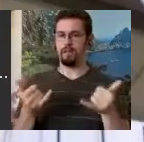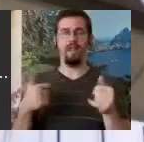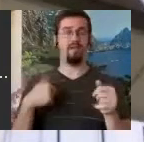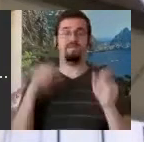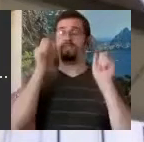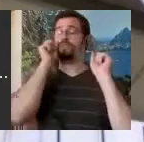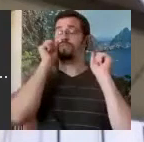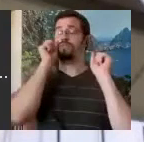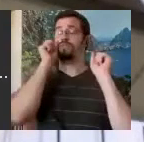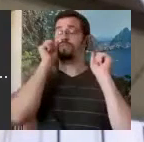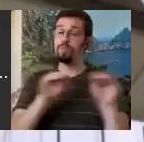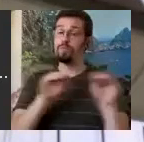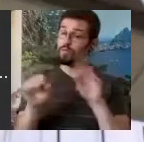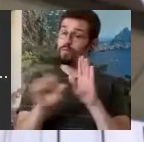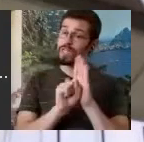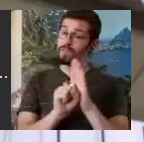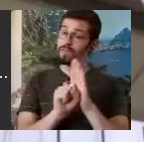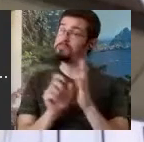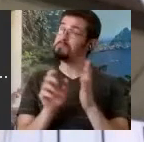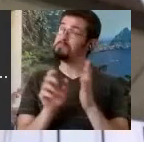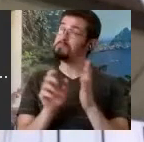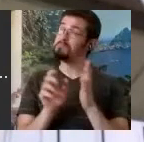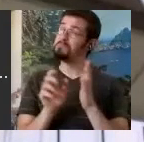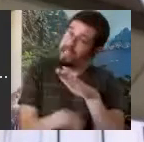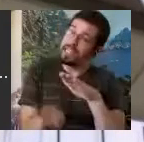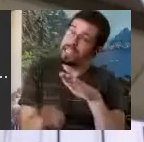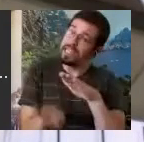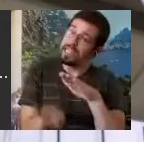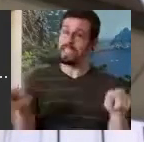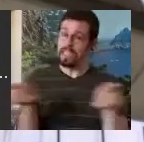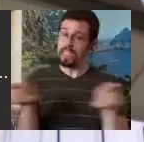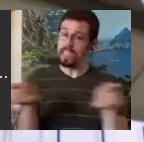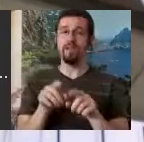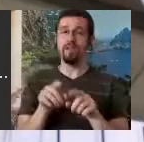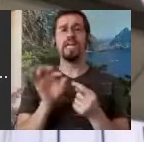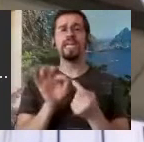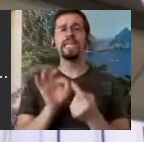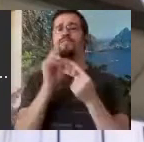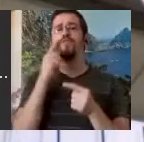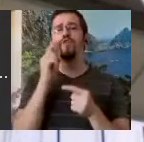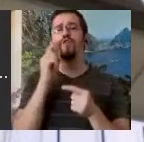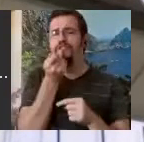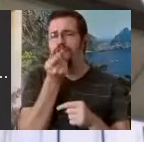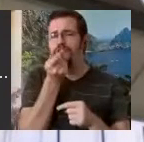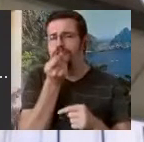have basically stayed the same except for minor changes. And later on in my paper